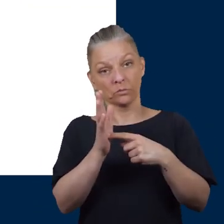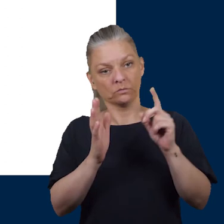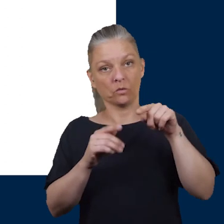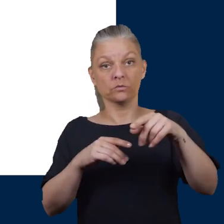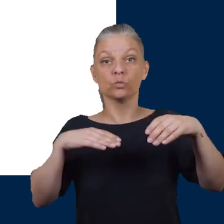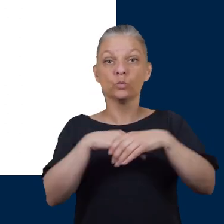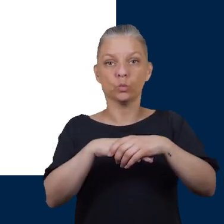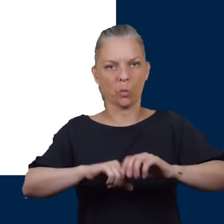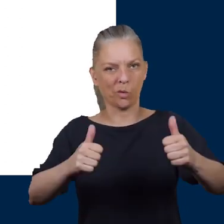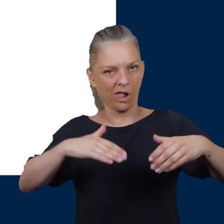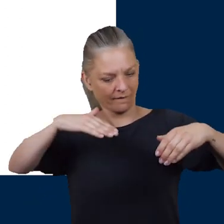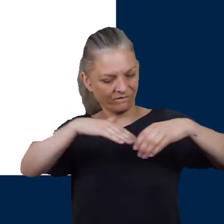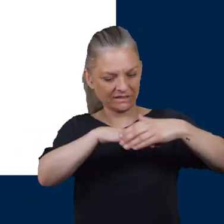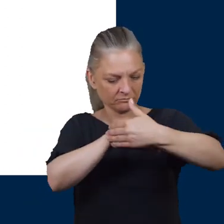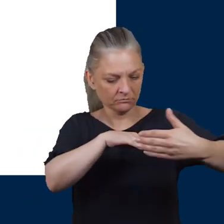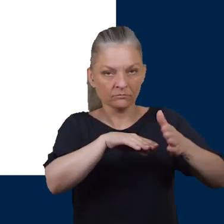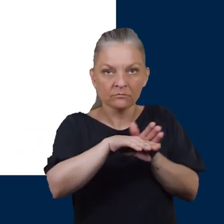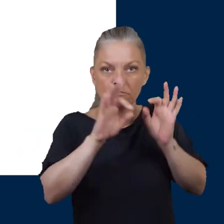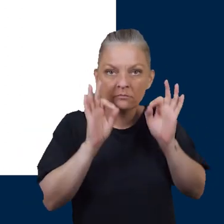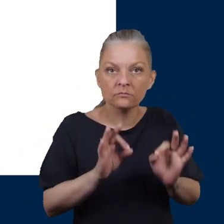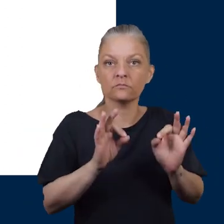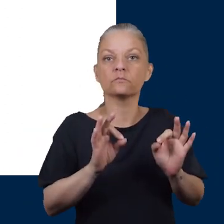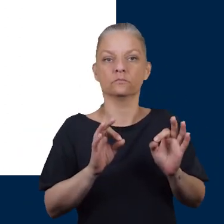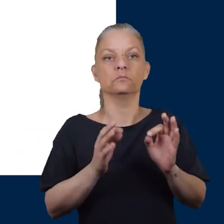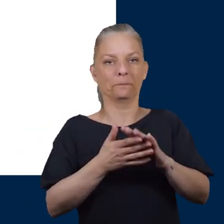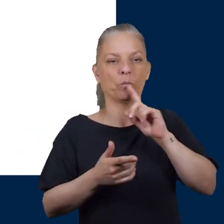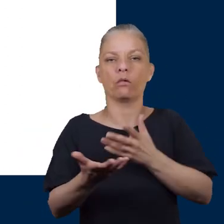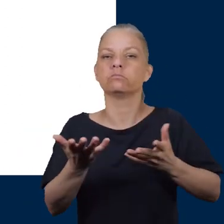fits you well which we will discuss within the footwear section later in the session.